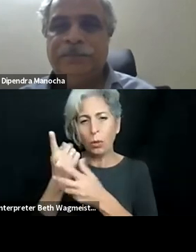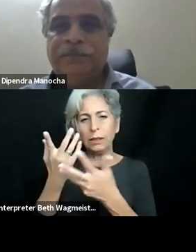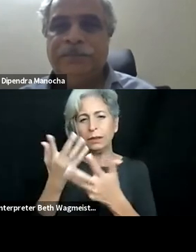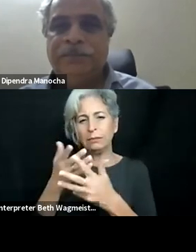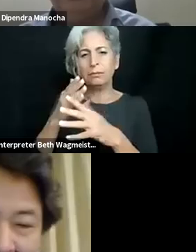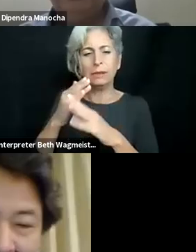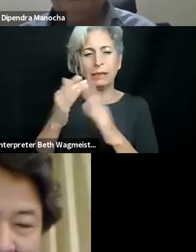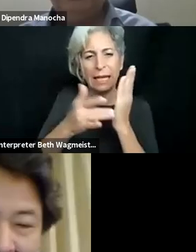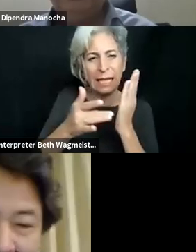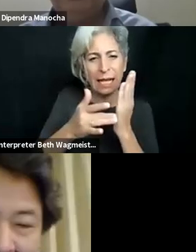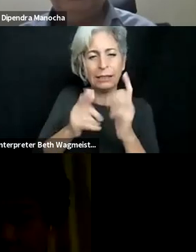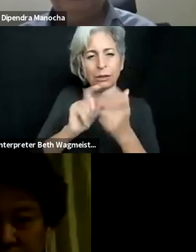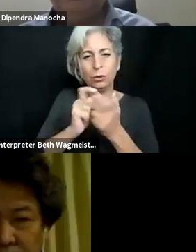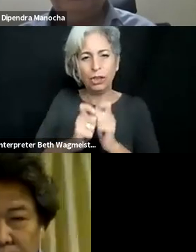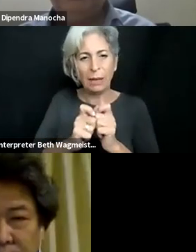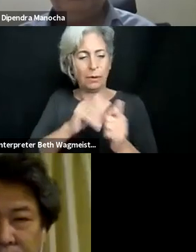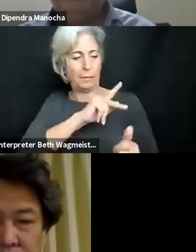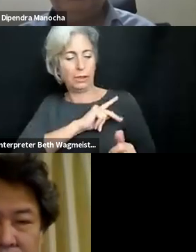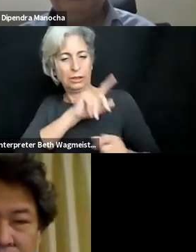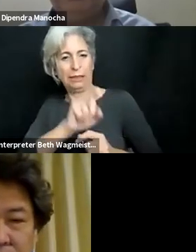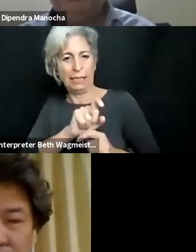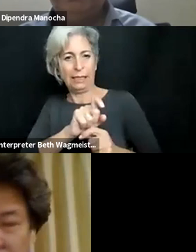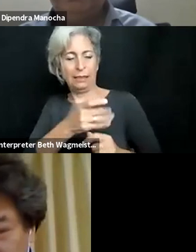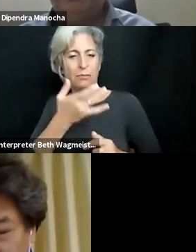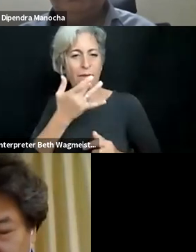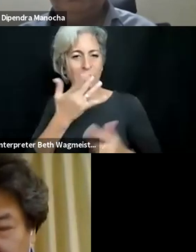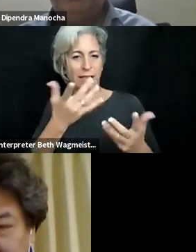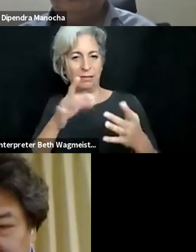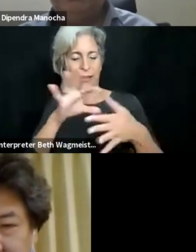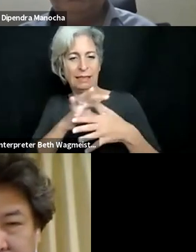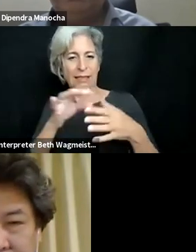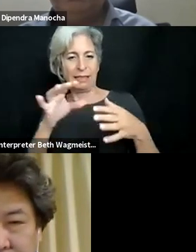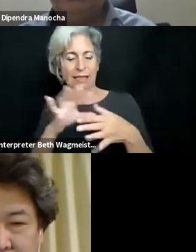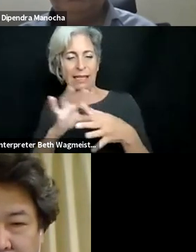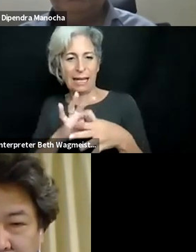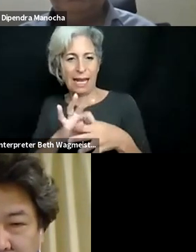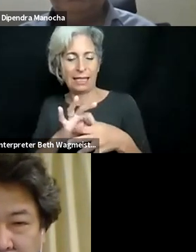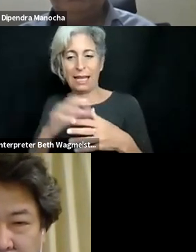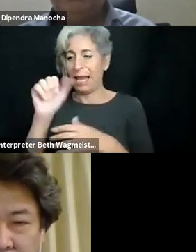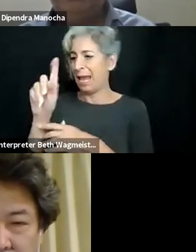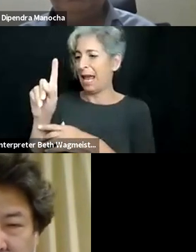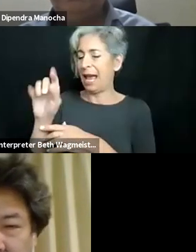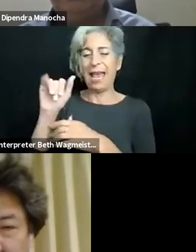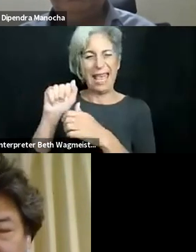researcher at the at the Spanish national distance learning university. Digital inclusion will always